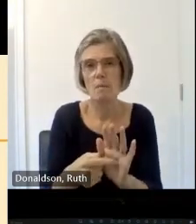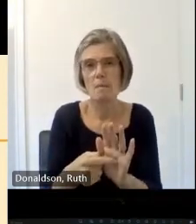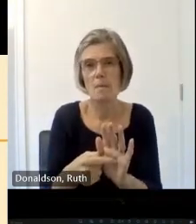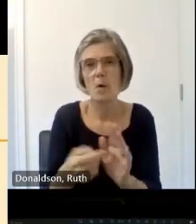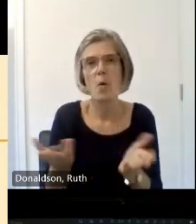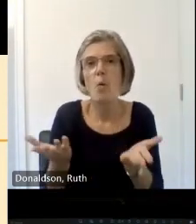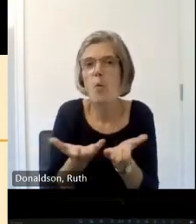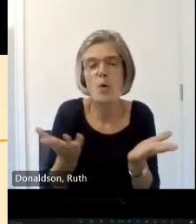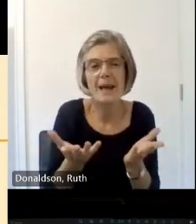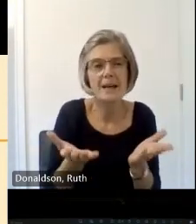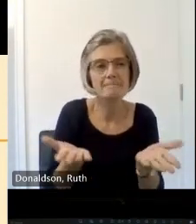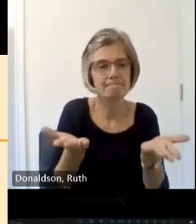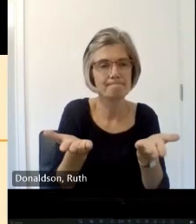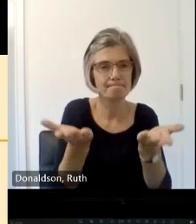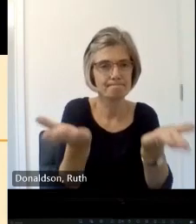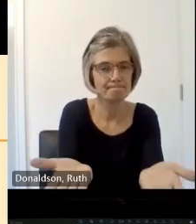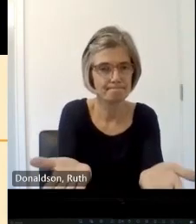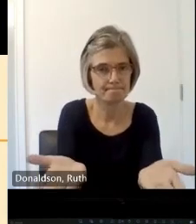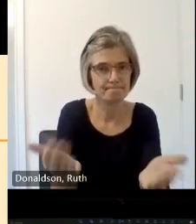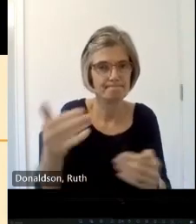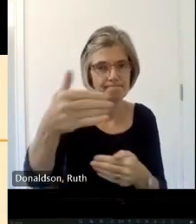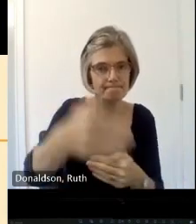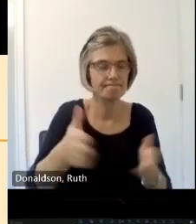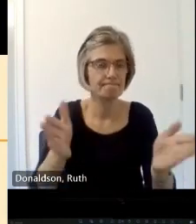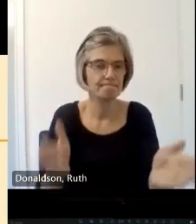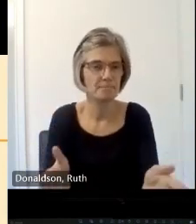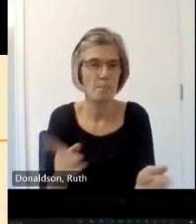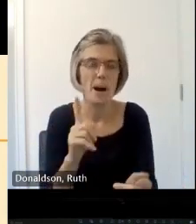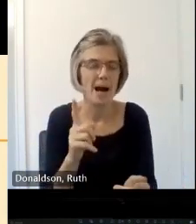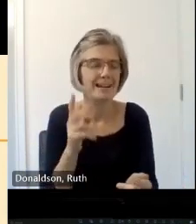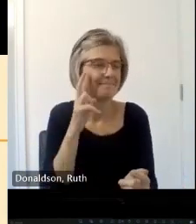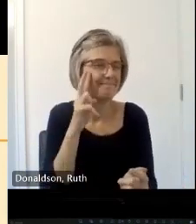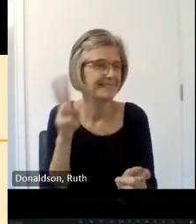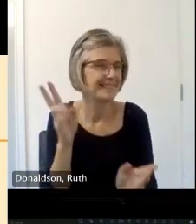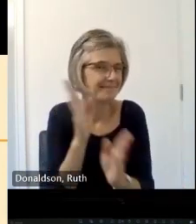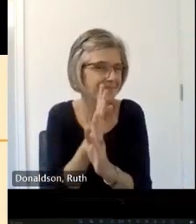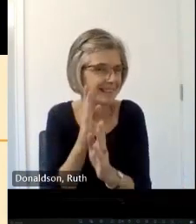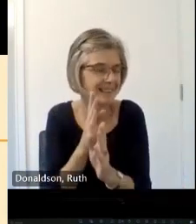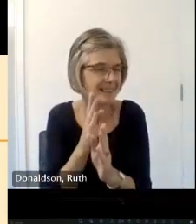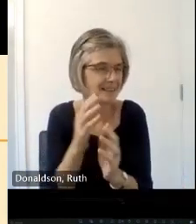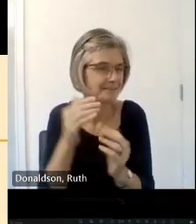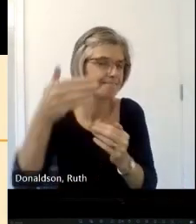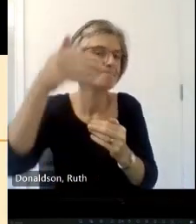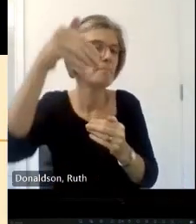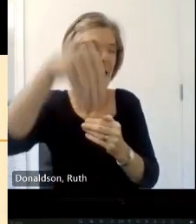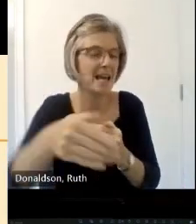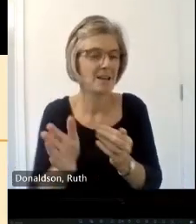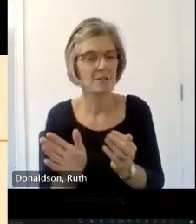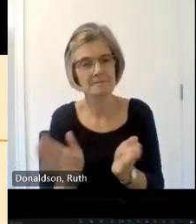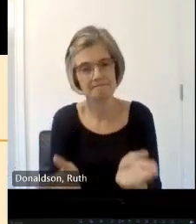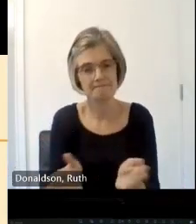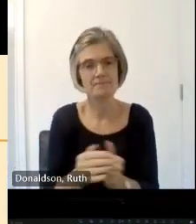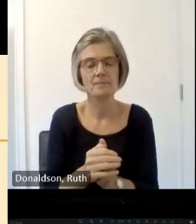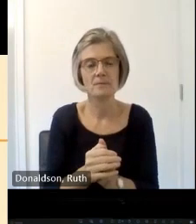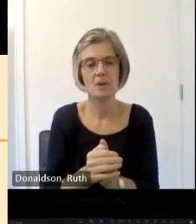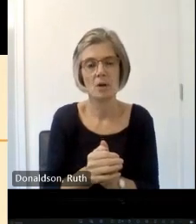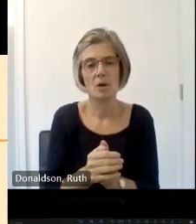stone is in position um and the arrow that you saw in the previous slide um I initially thought was